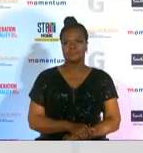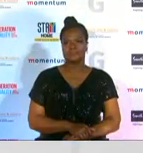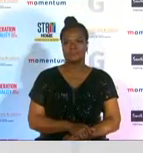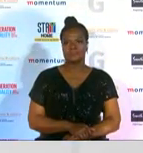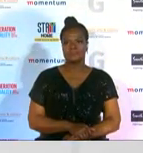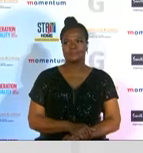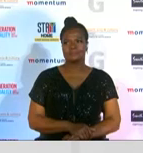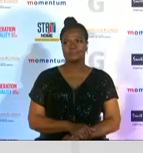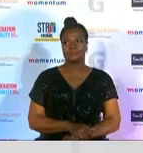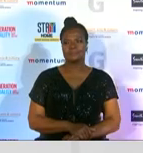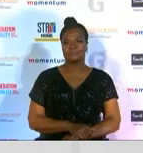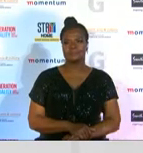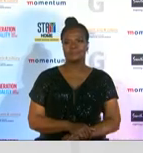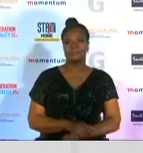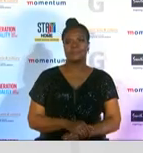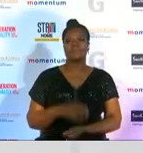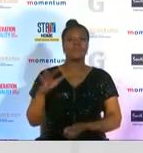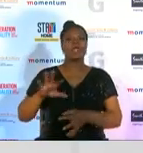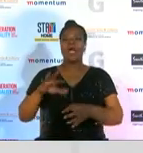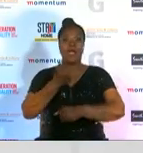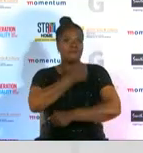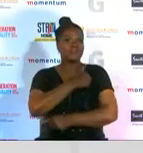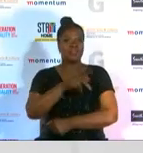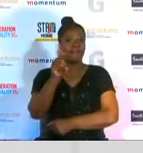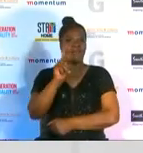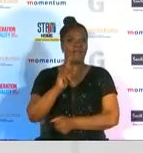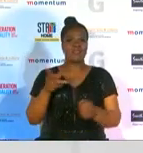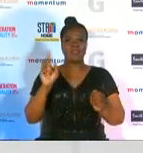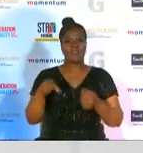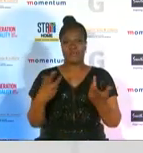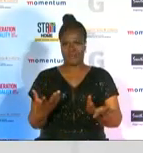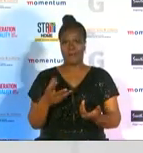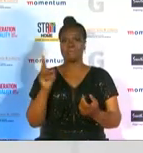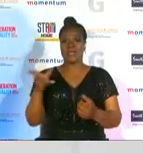is also here to accept the award on her behalf let's hear from karla